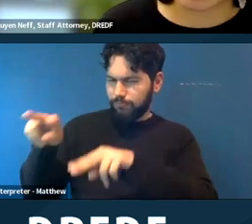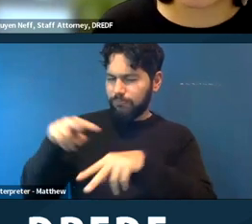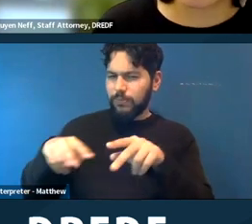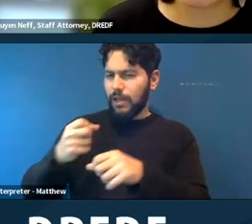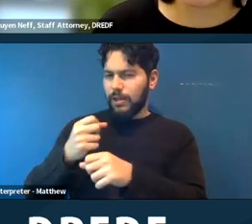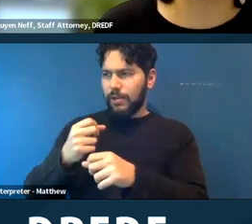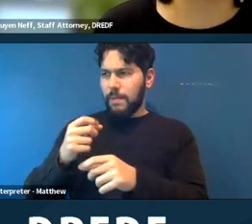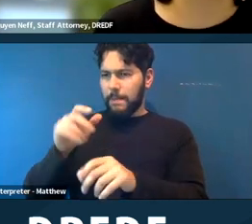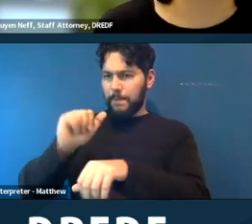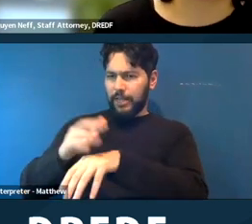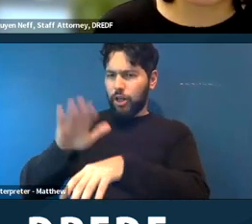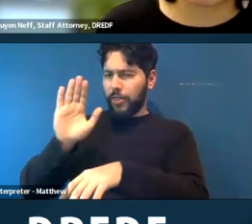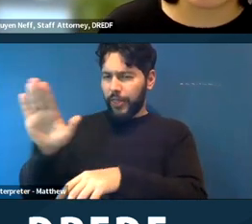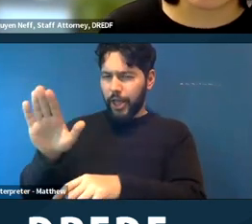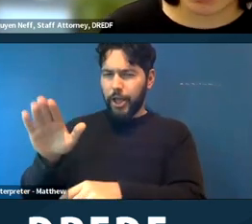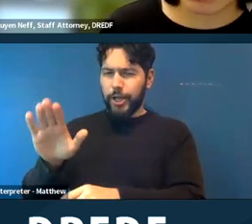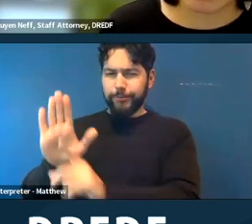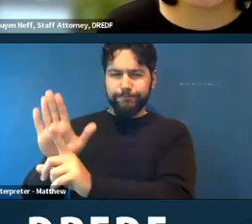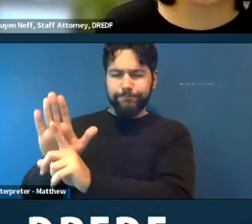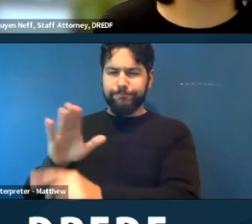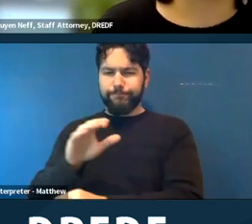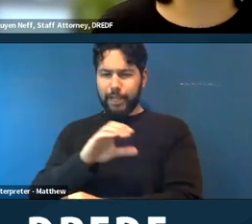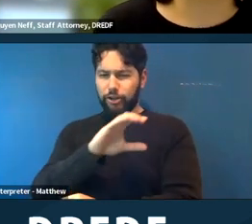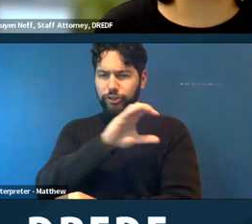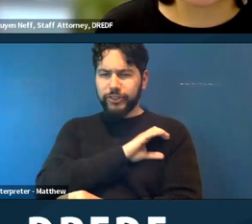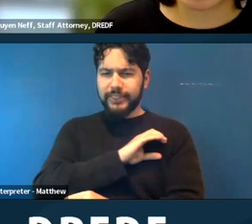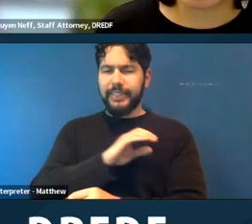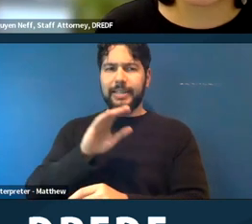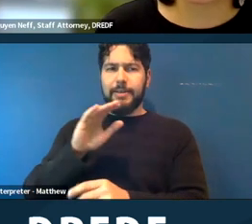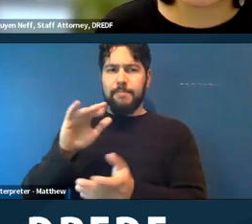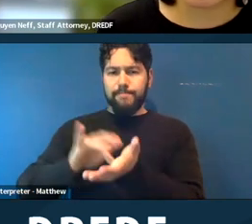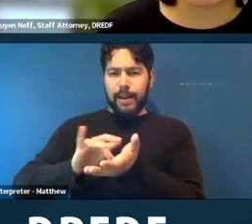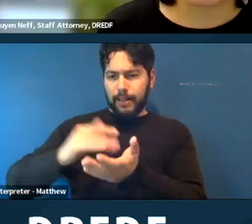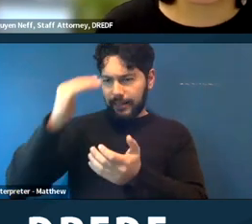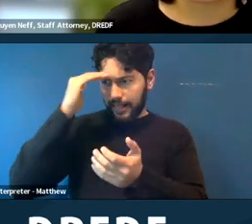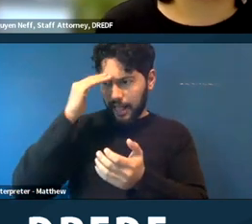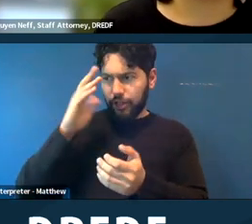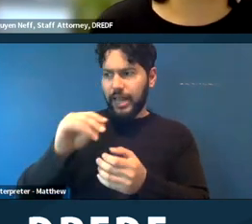characteristics, based on current medical knowledge, and based on a current assessment.